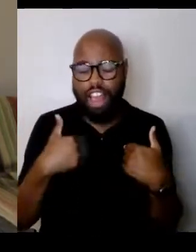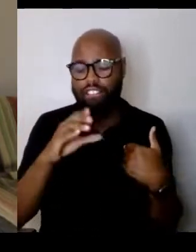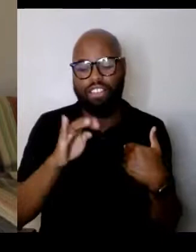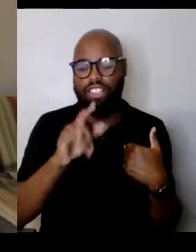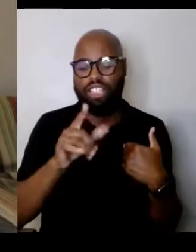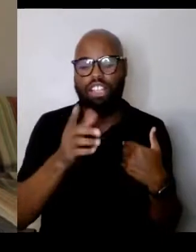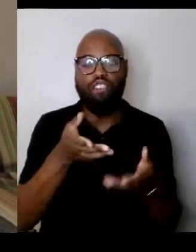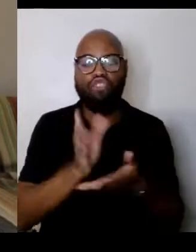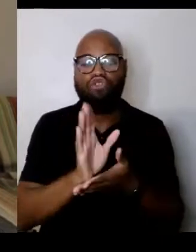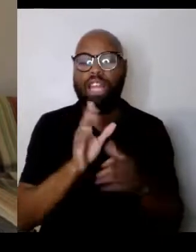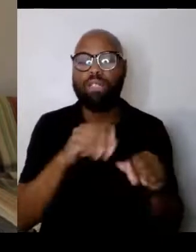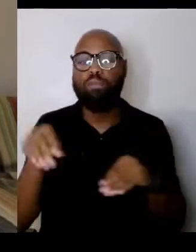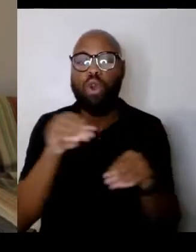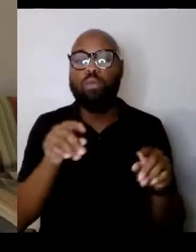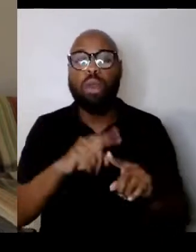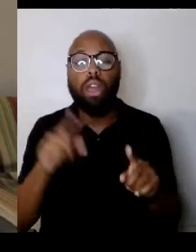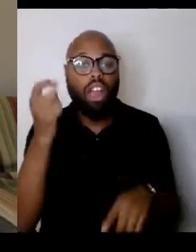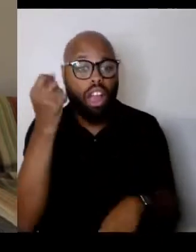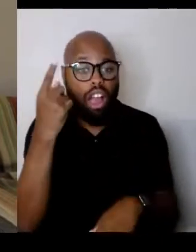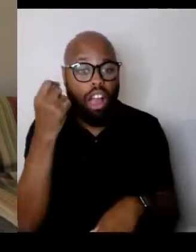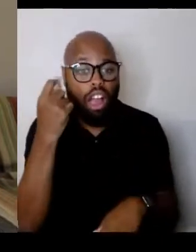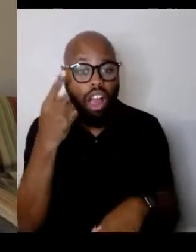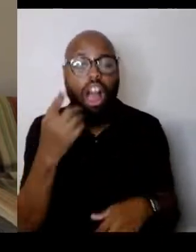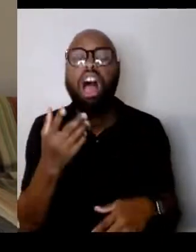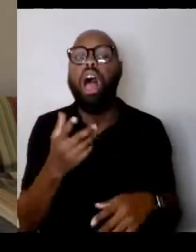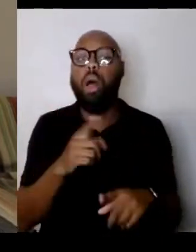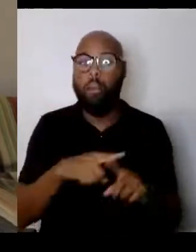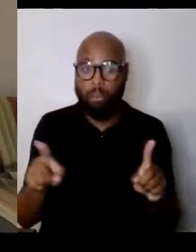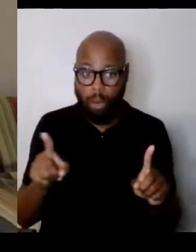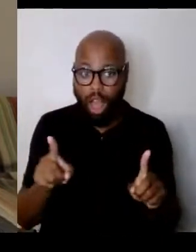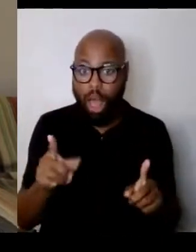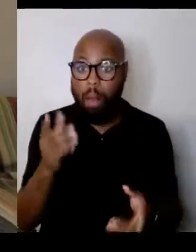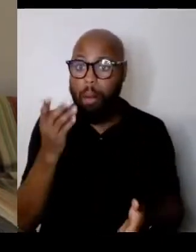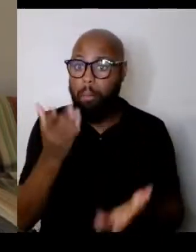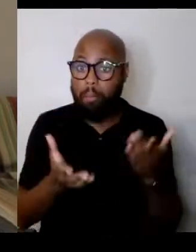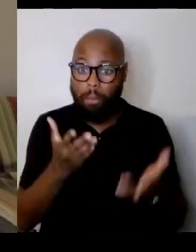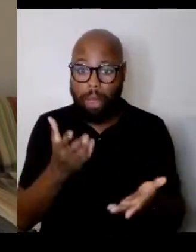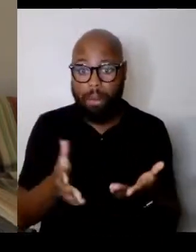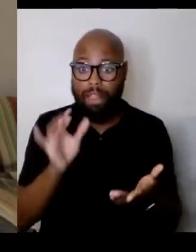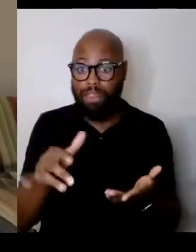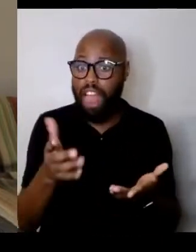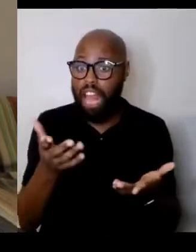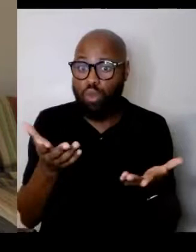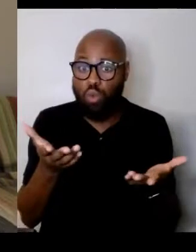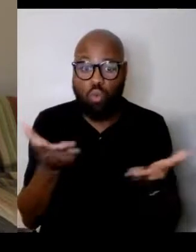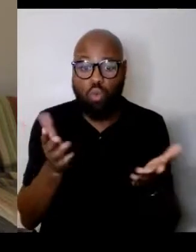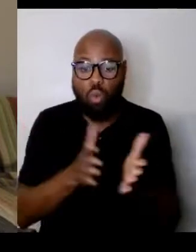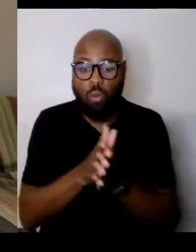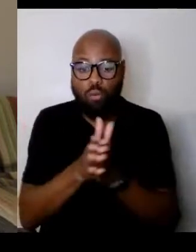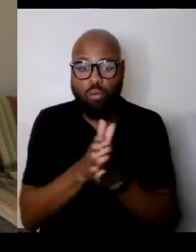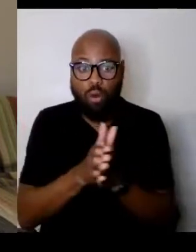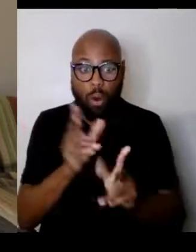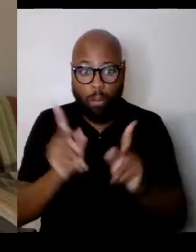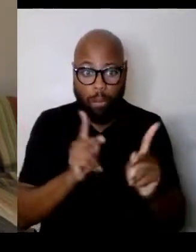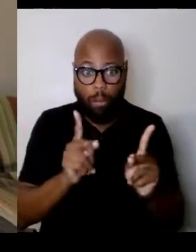However, that may, that is perhaps what motivated people. But the,